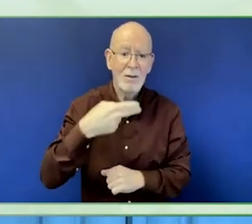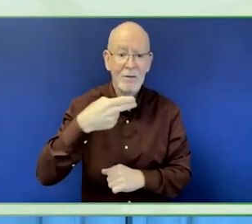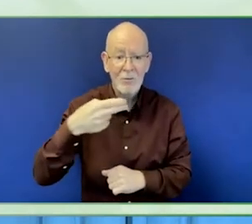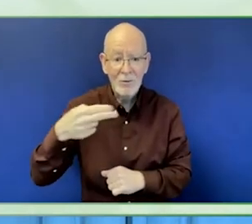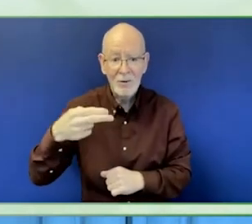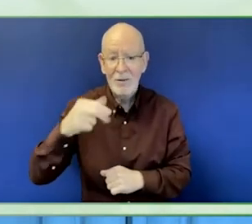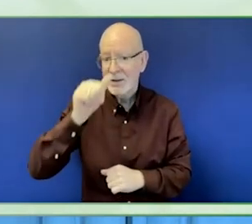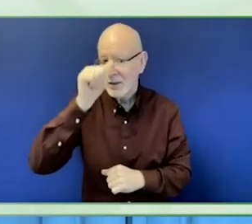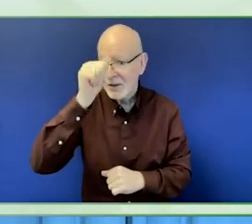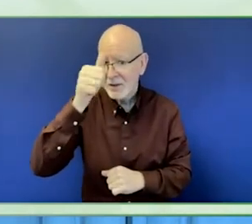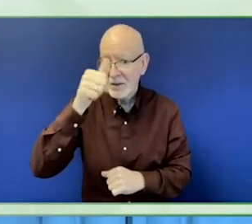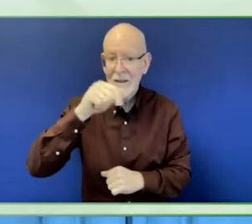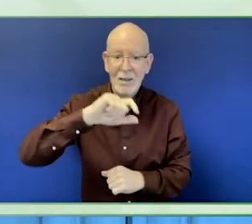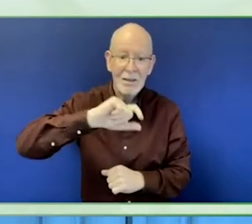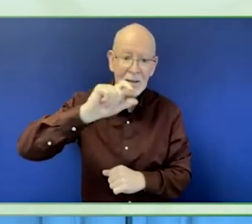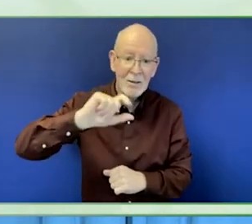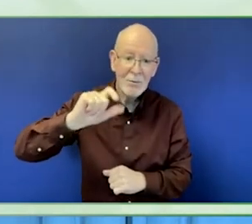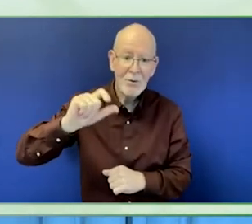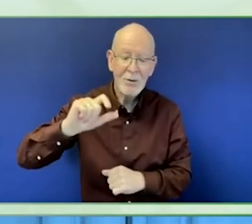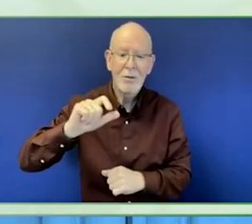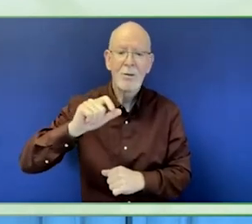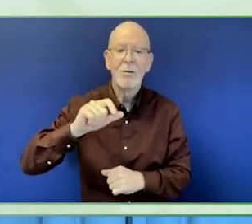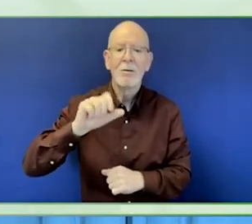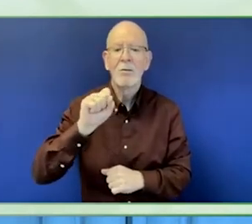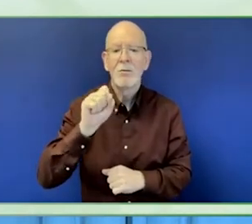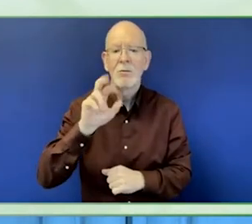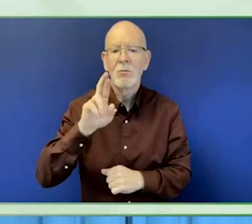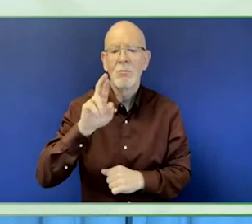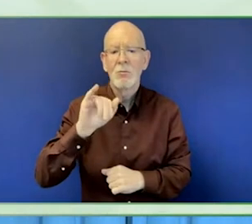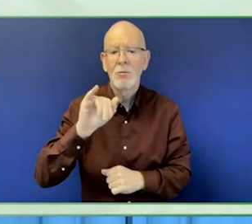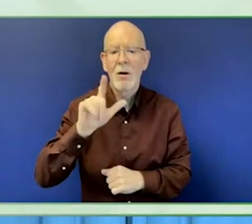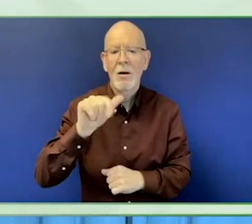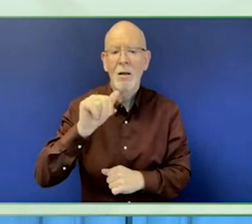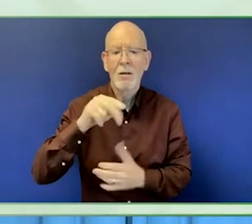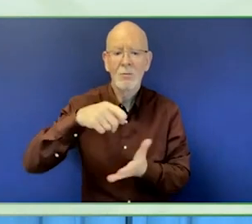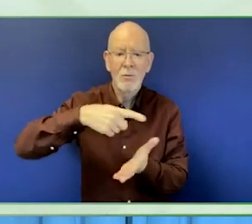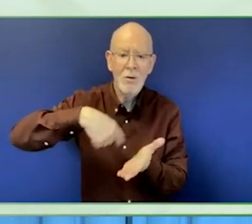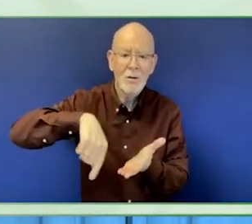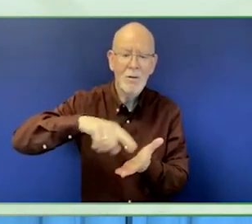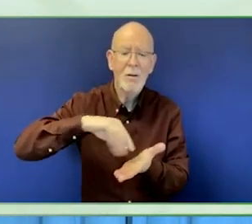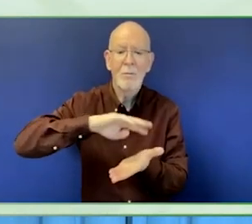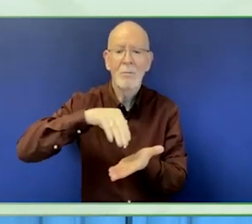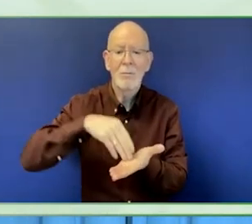Global programs include, and there is a green circle that reads global programs.